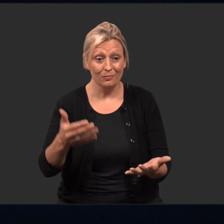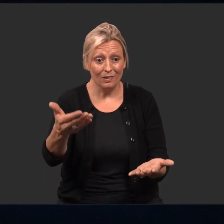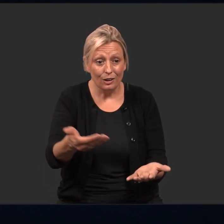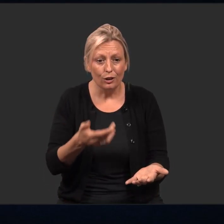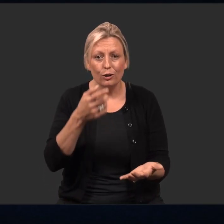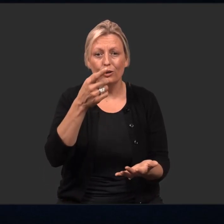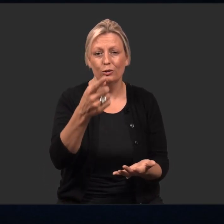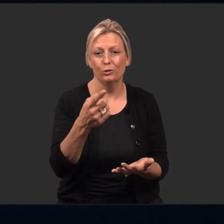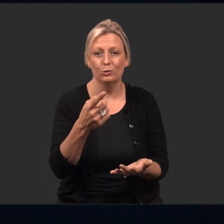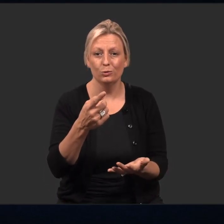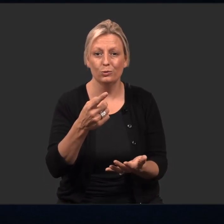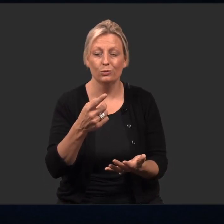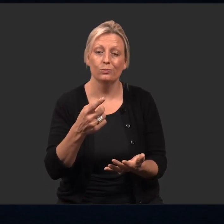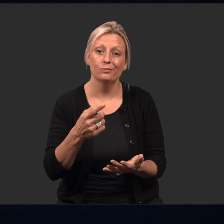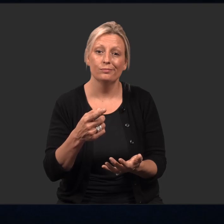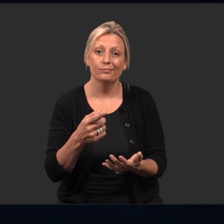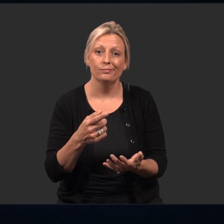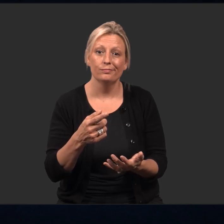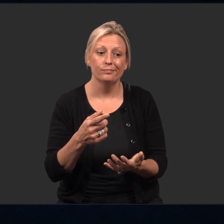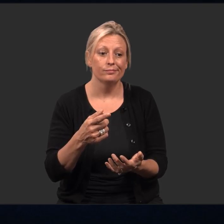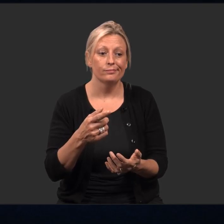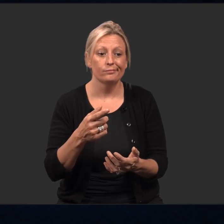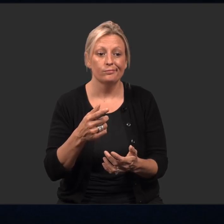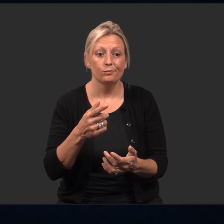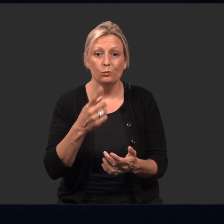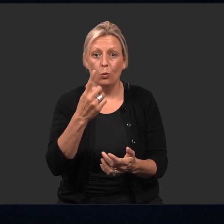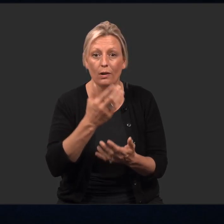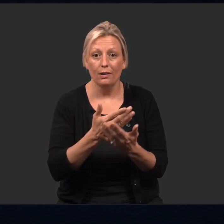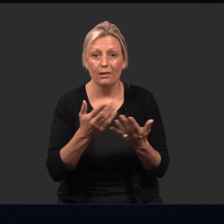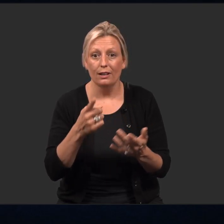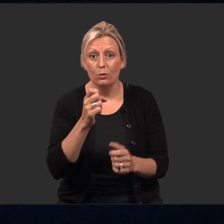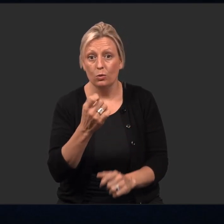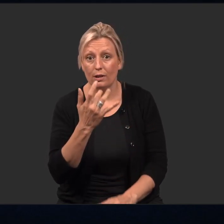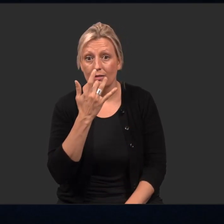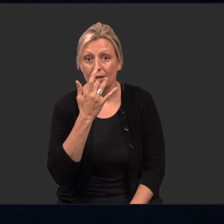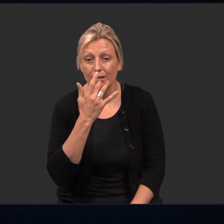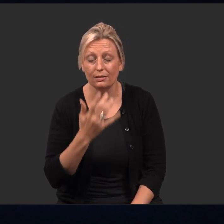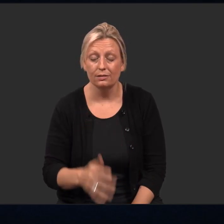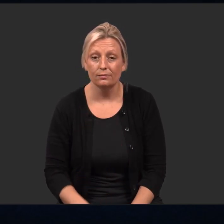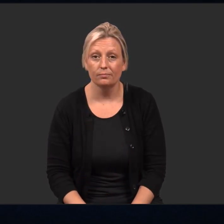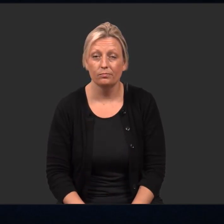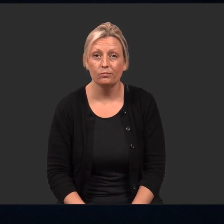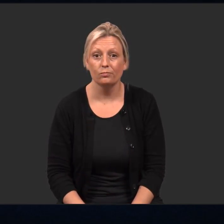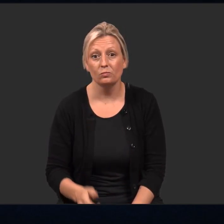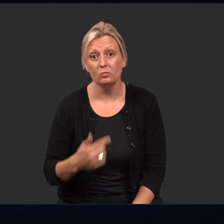Finally I invite you to notice one thing that you can taste.